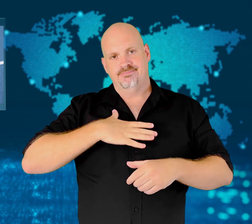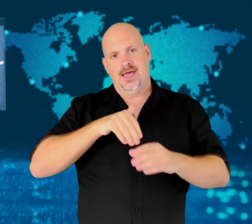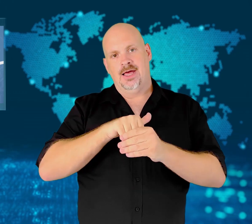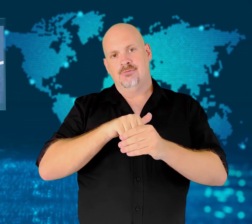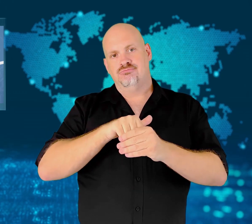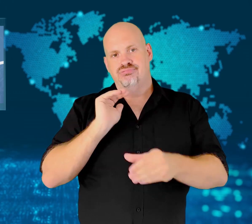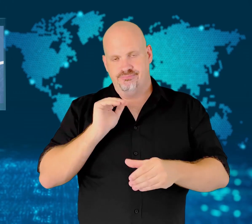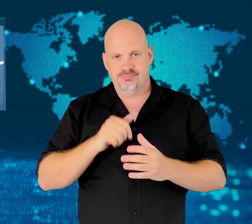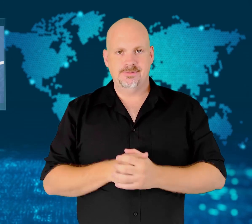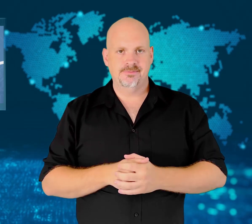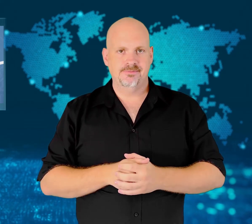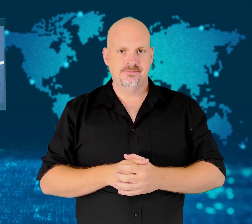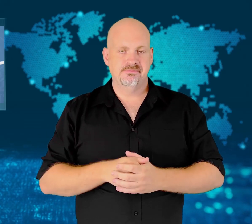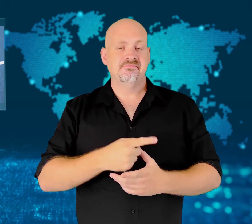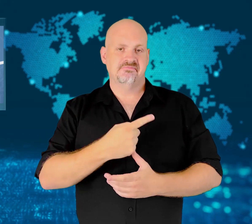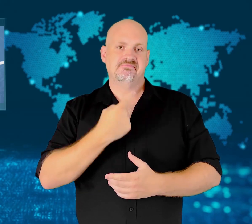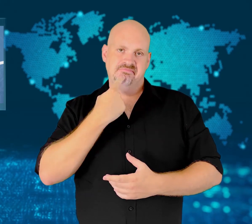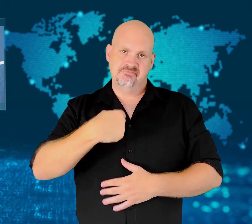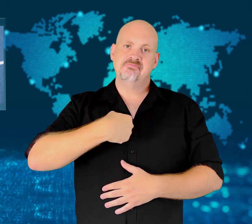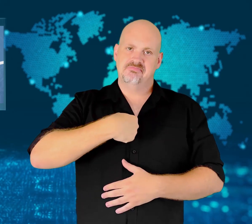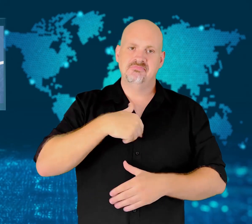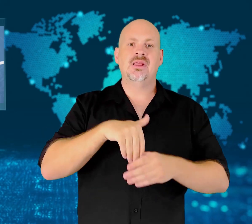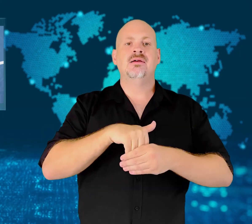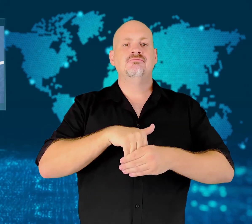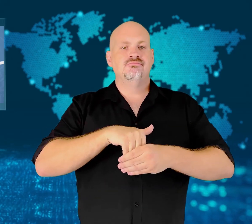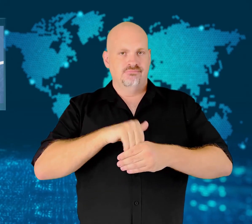the majority anymore.